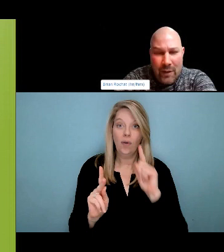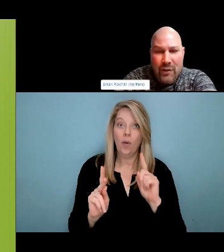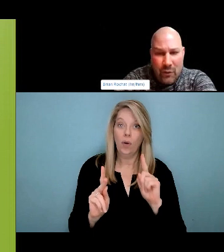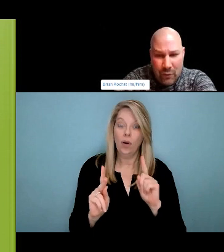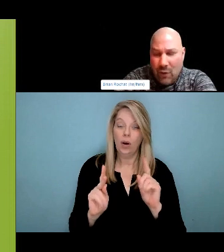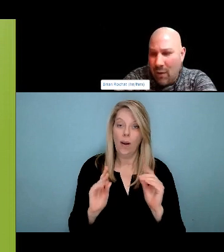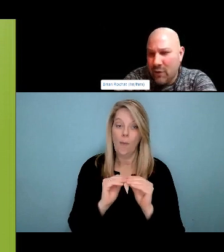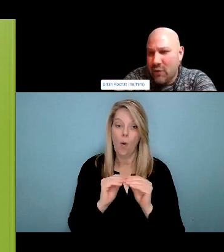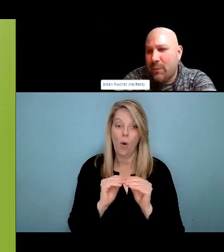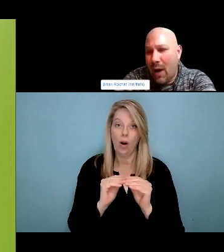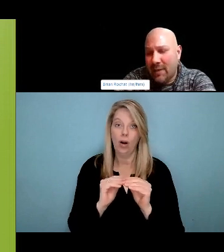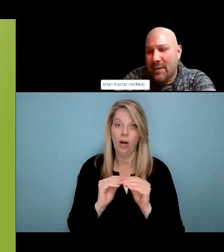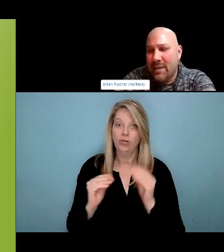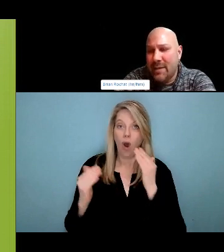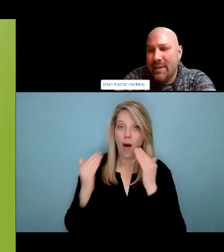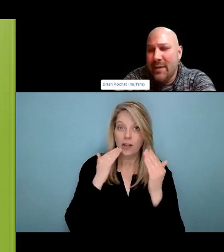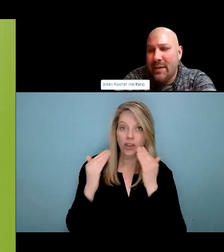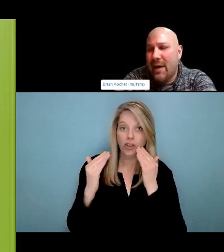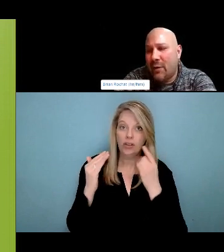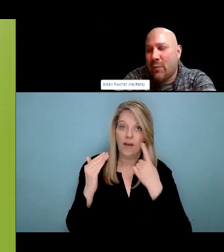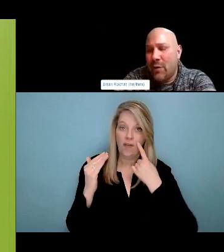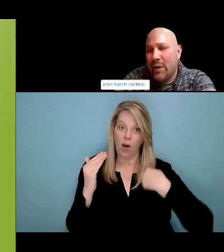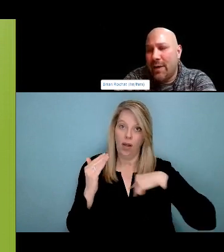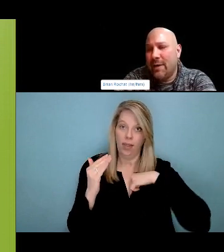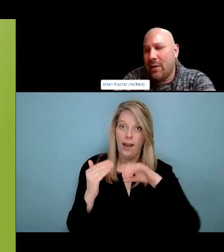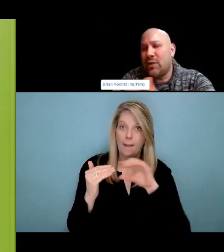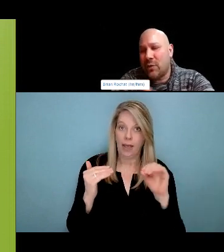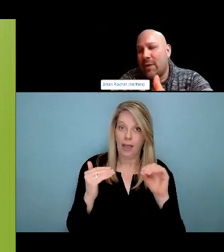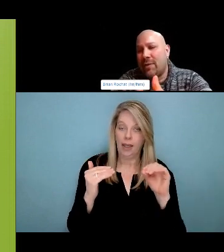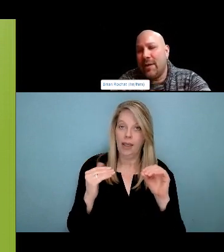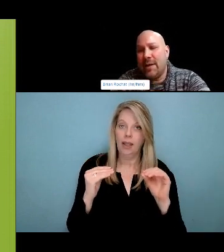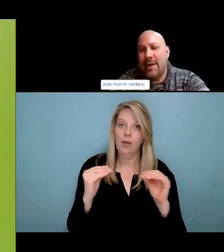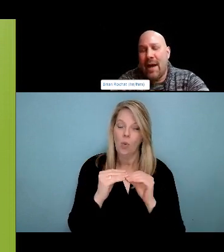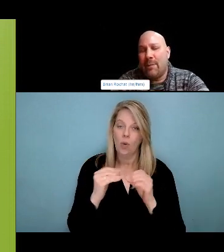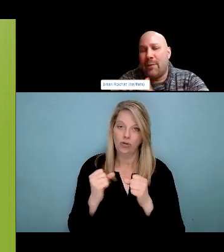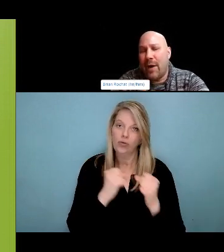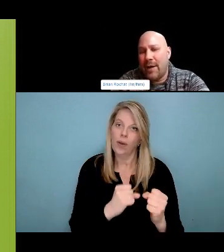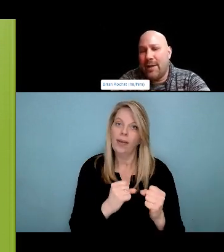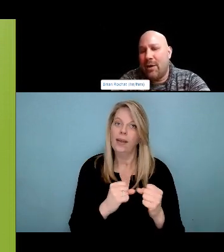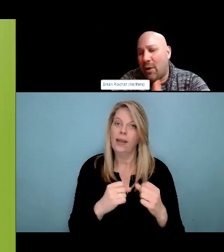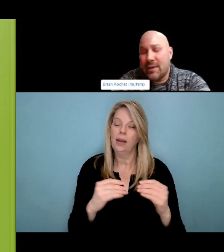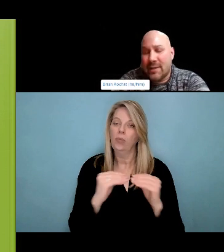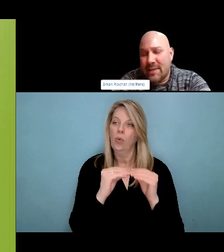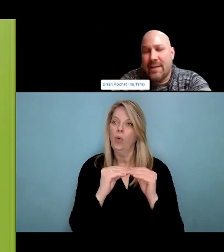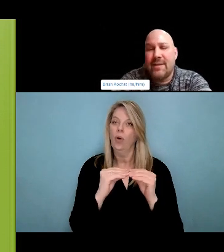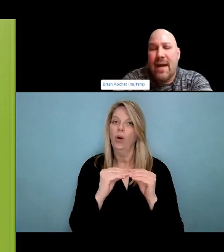question I have is at the city of Winnipeg as an organization, what are some of the things